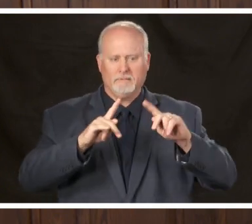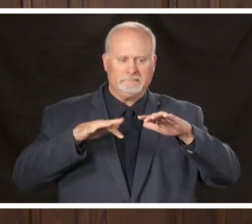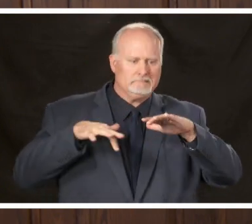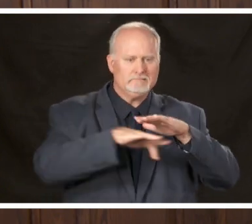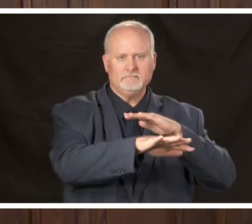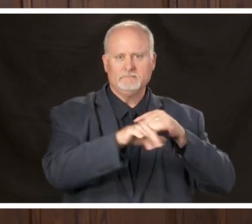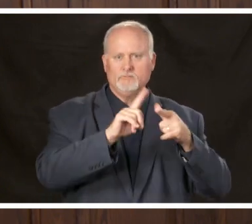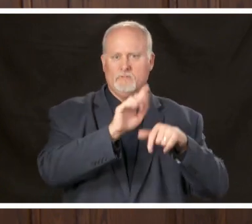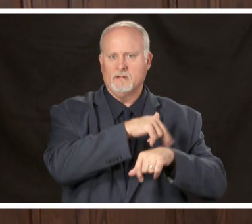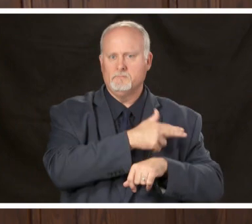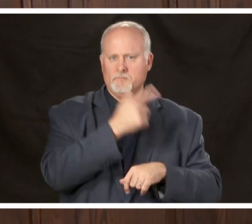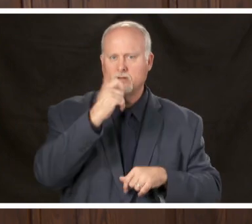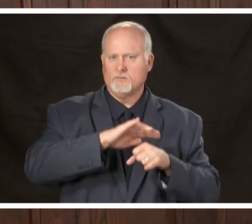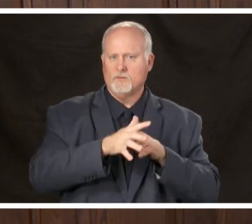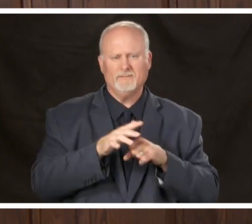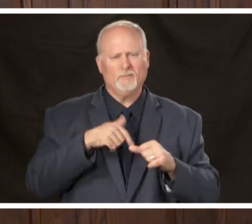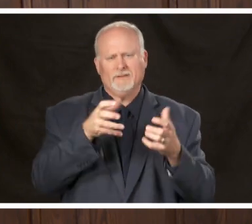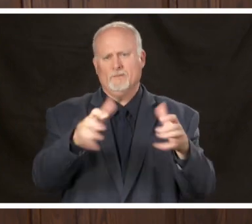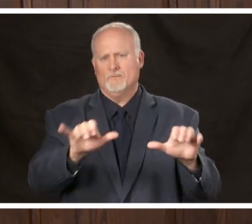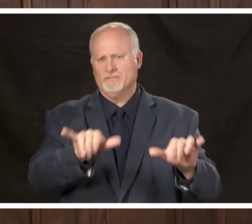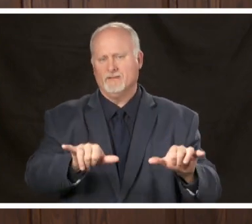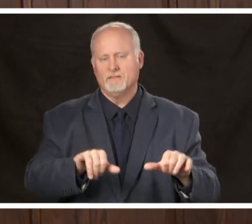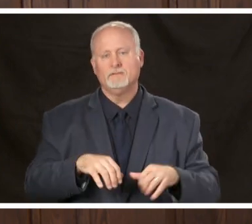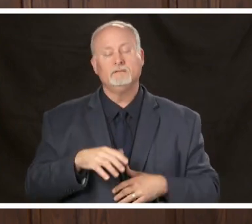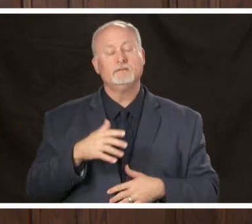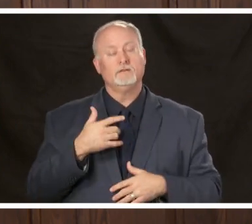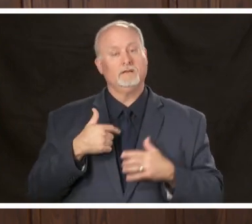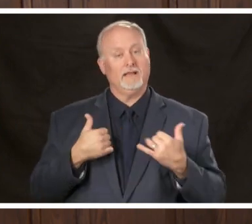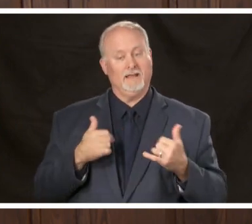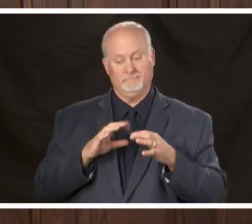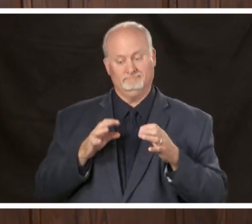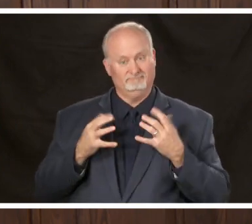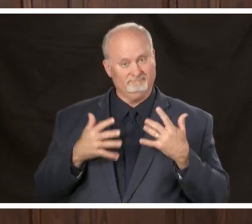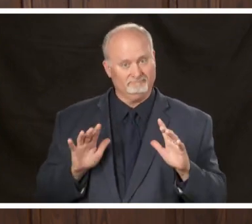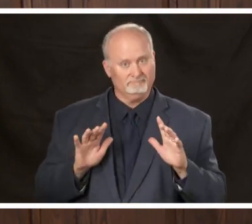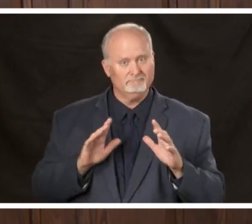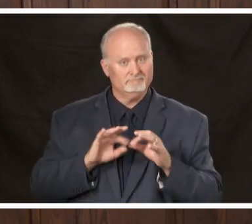that happen in closing I just want to say one more thing and I think this is